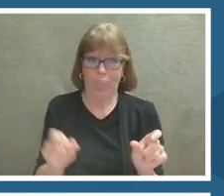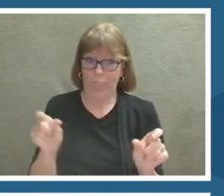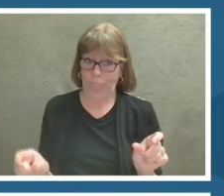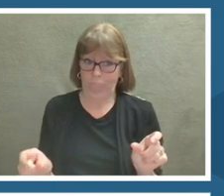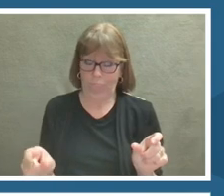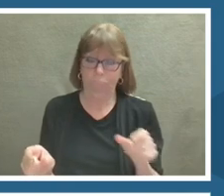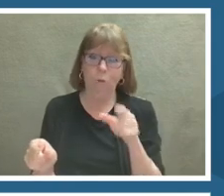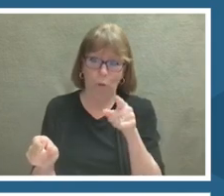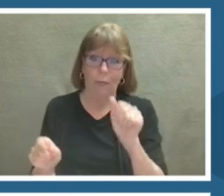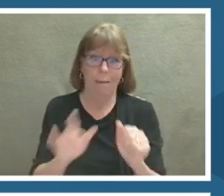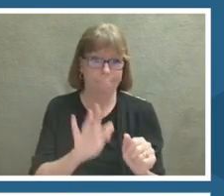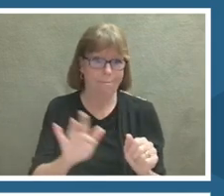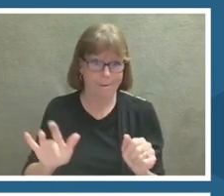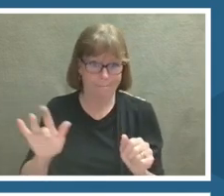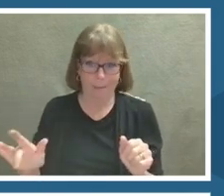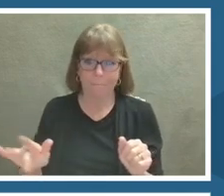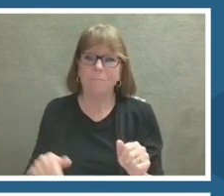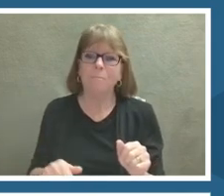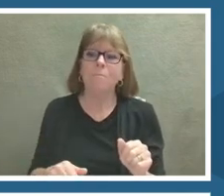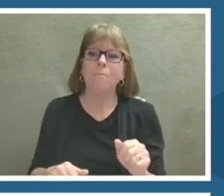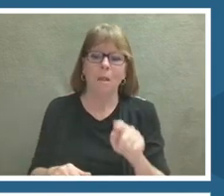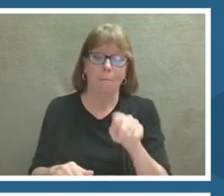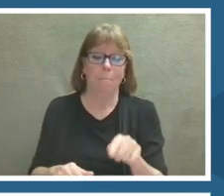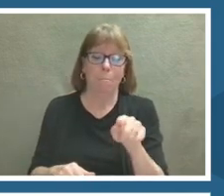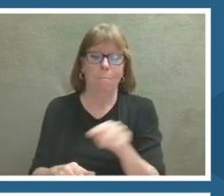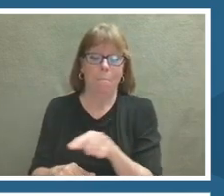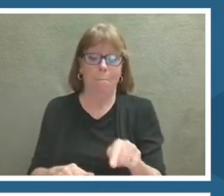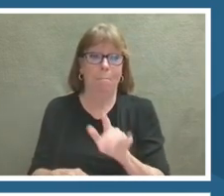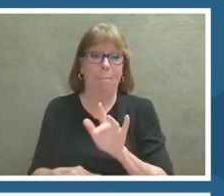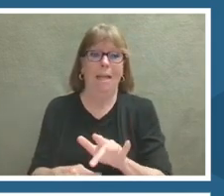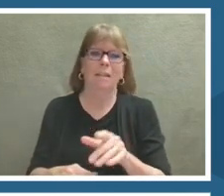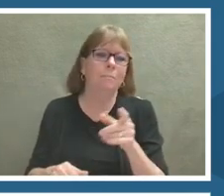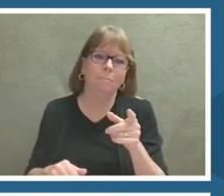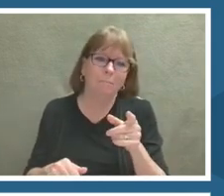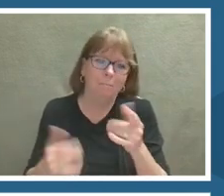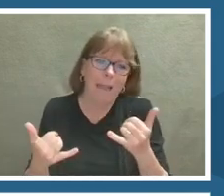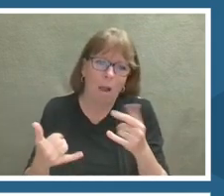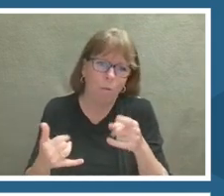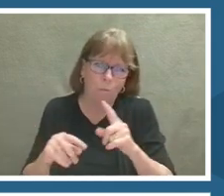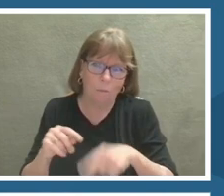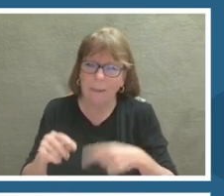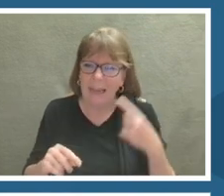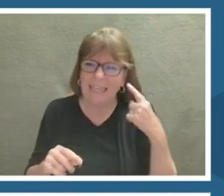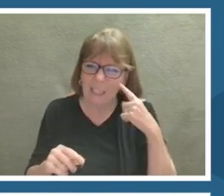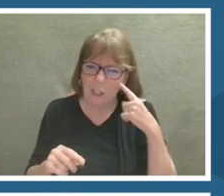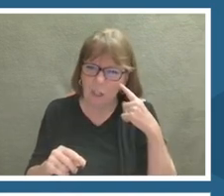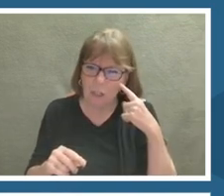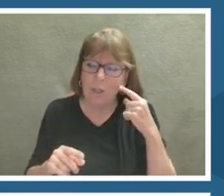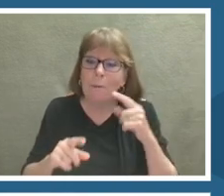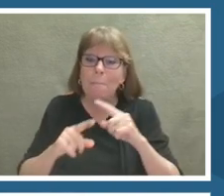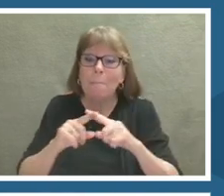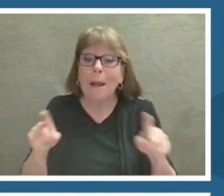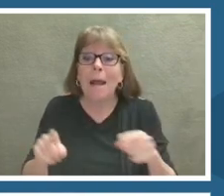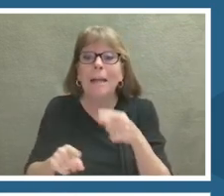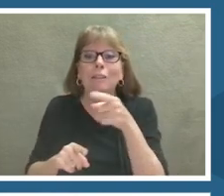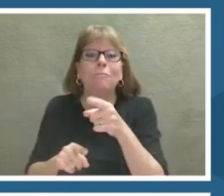If we hit play on this, you're not going to be able to hear it but Dr. Arcand is currently narrating.